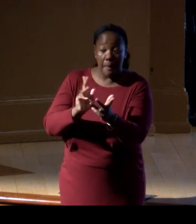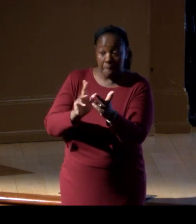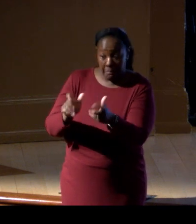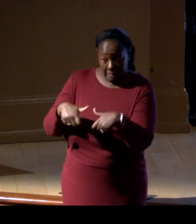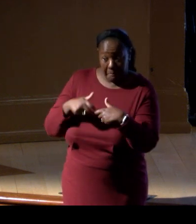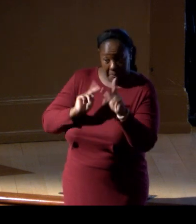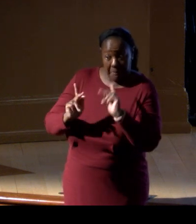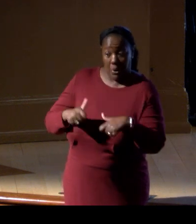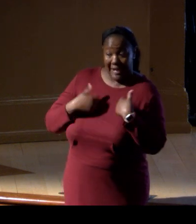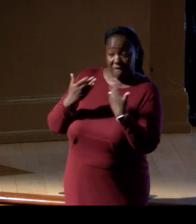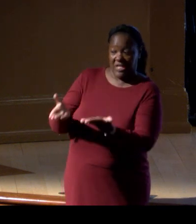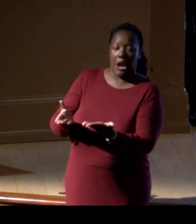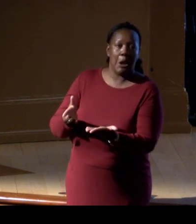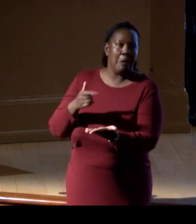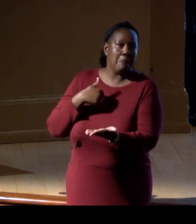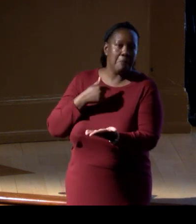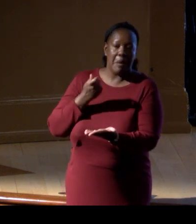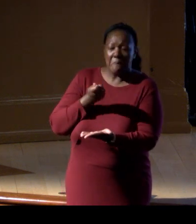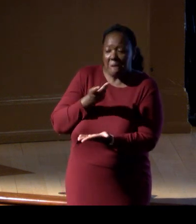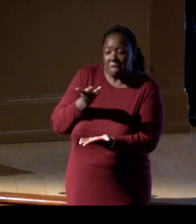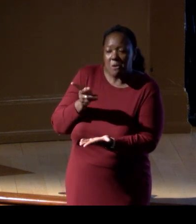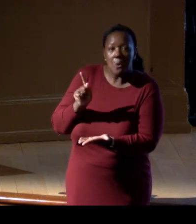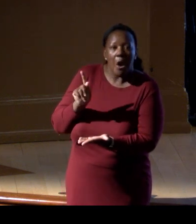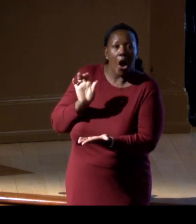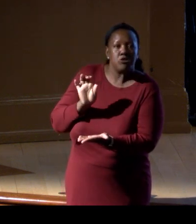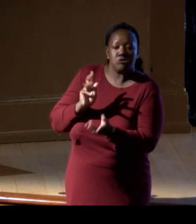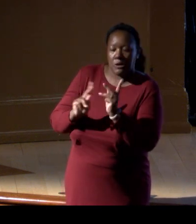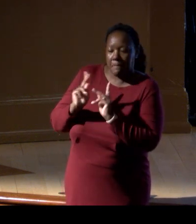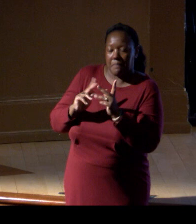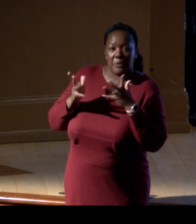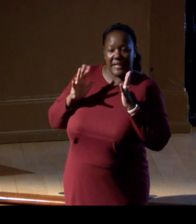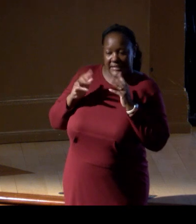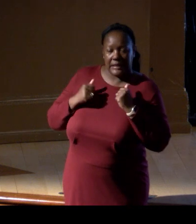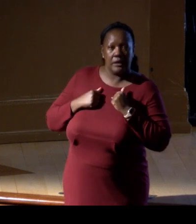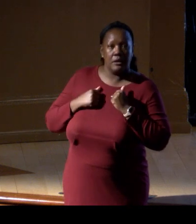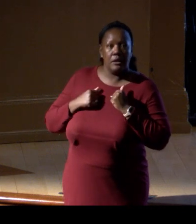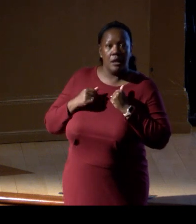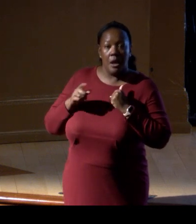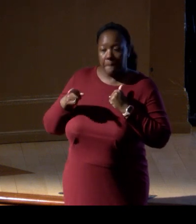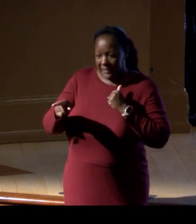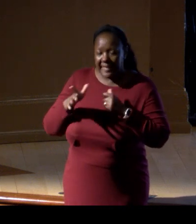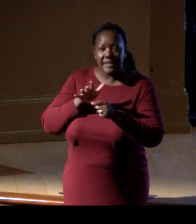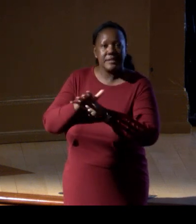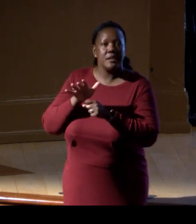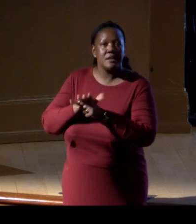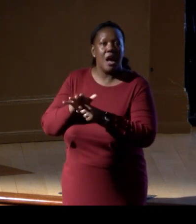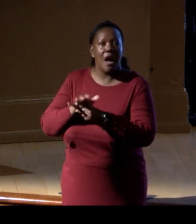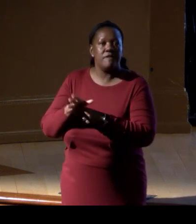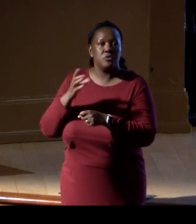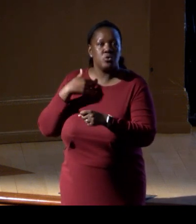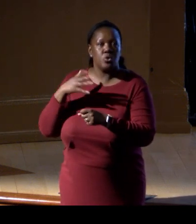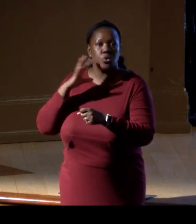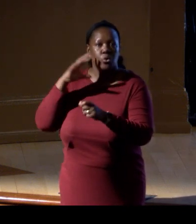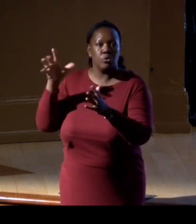but that's enough to deplete completely the local shark population. We have been to places, I'm not going to name them,